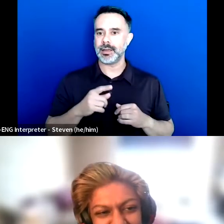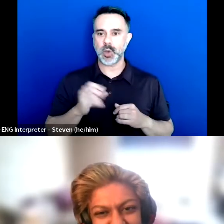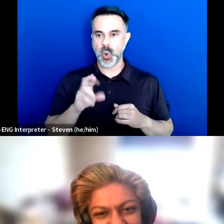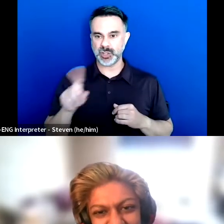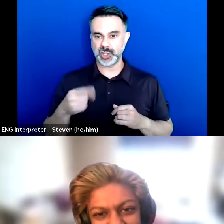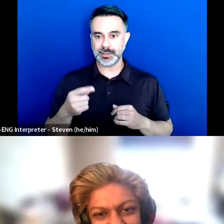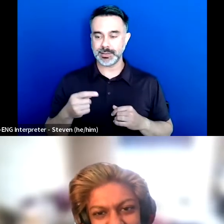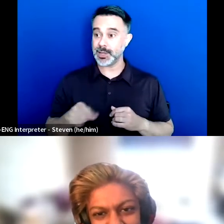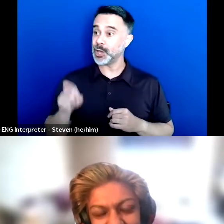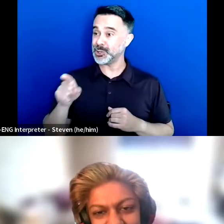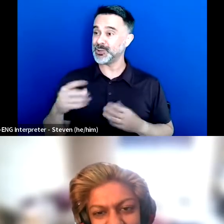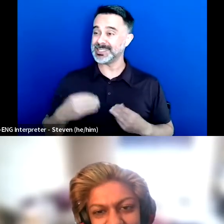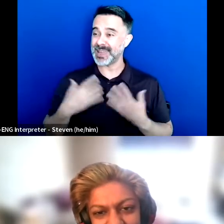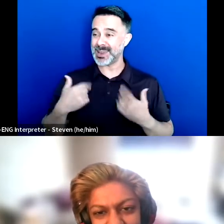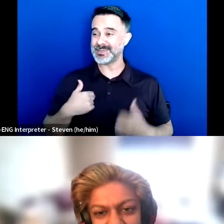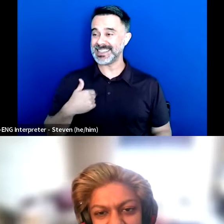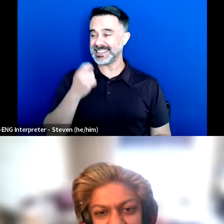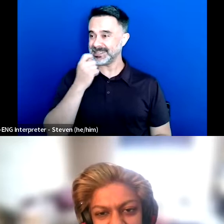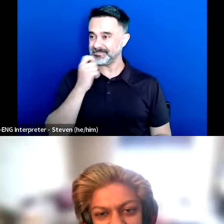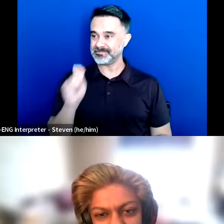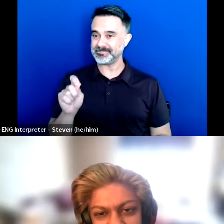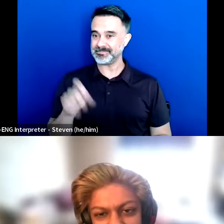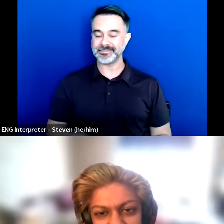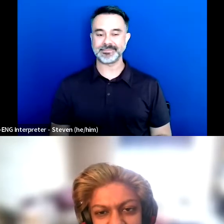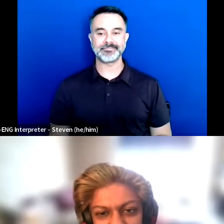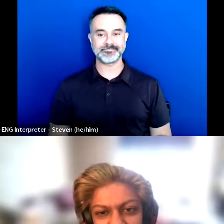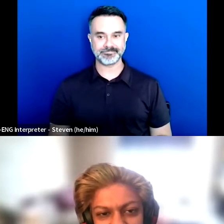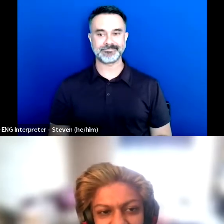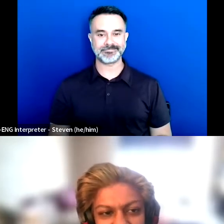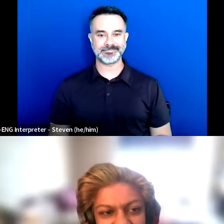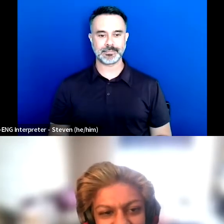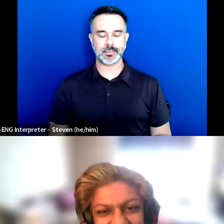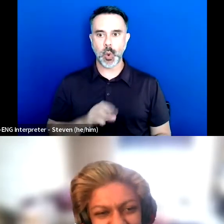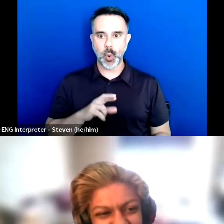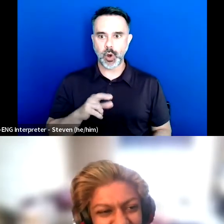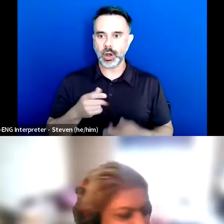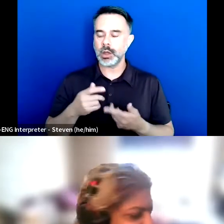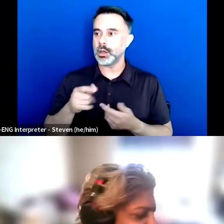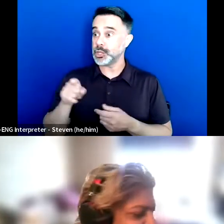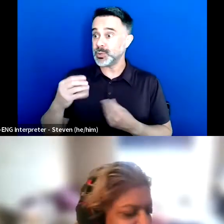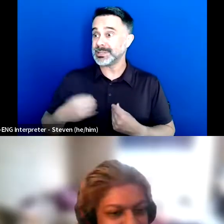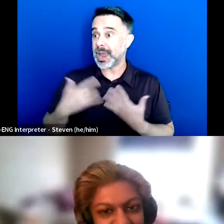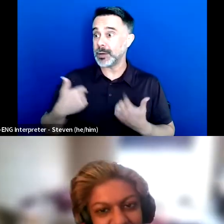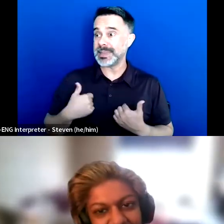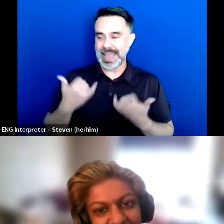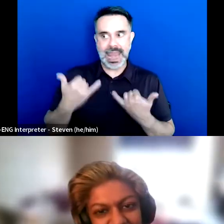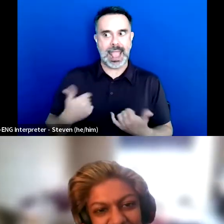Or is it 'you inspire me, now I'm changing my entire life, which I have seen which is amazing